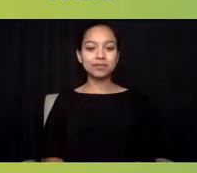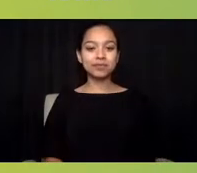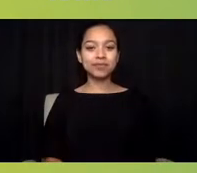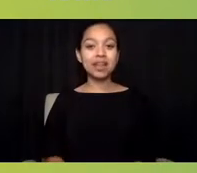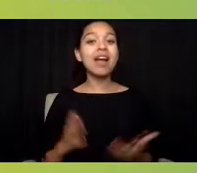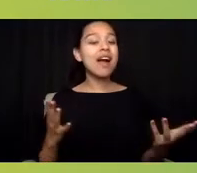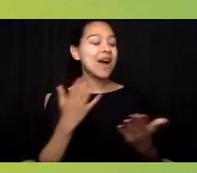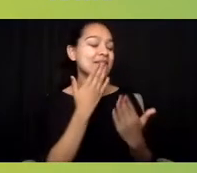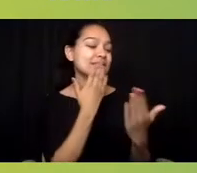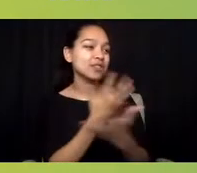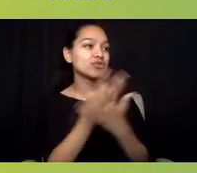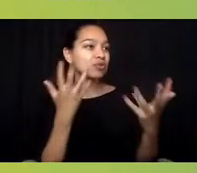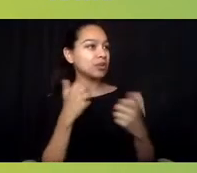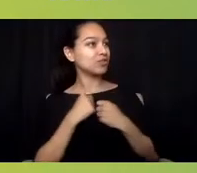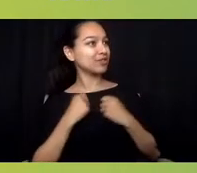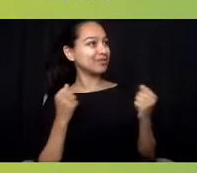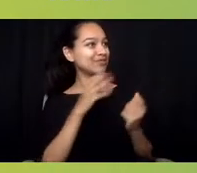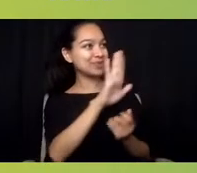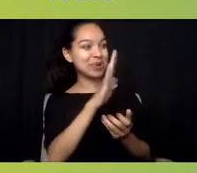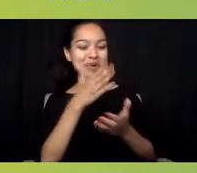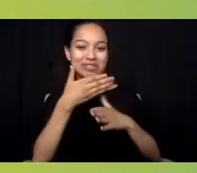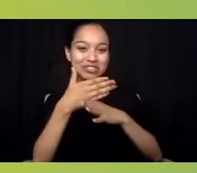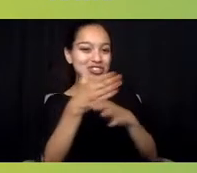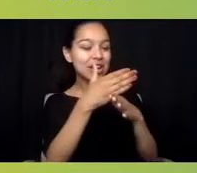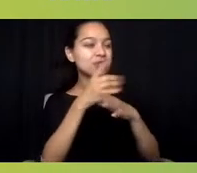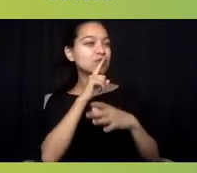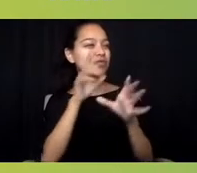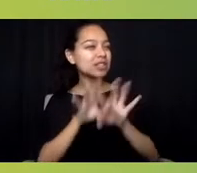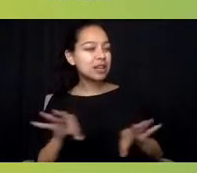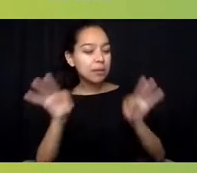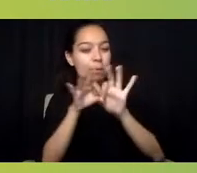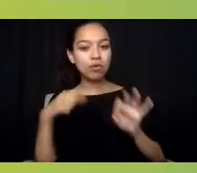I think it's really important sometimes for us to remember why we do this.